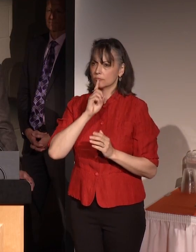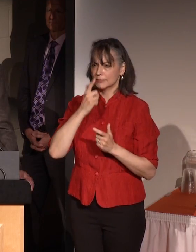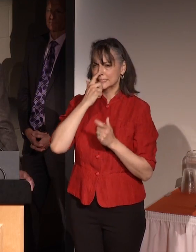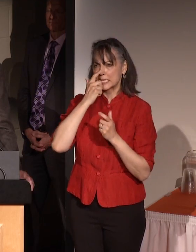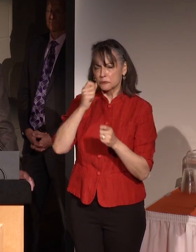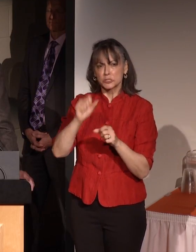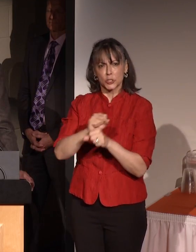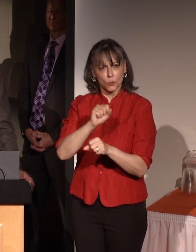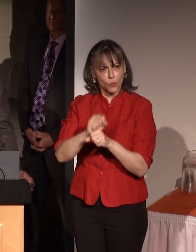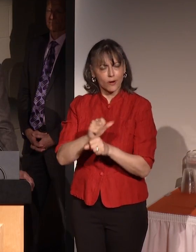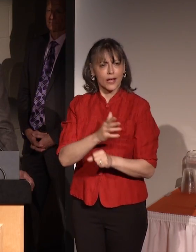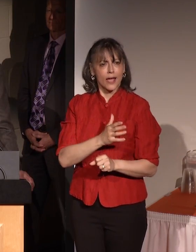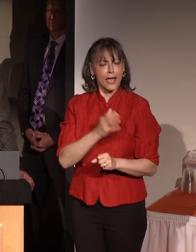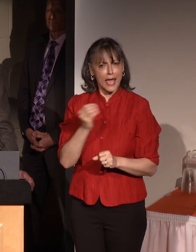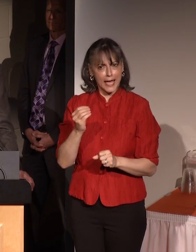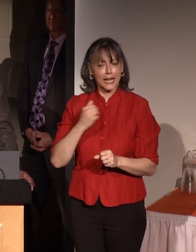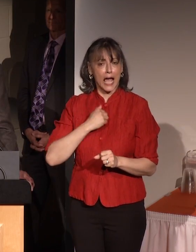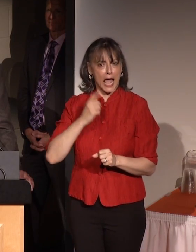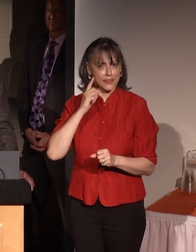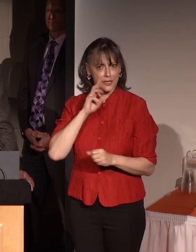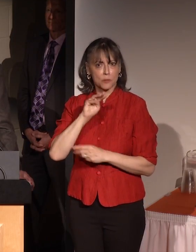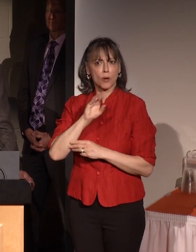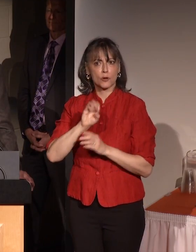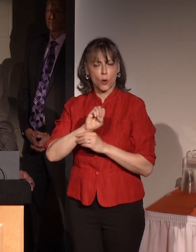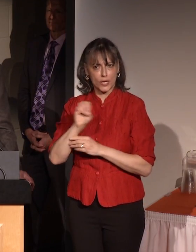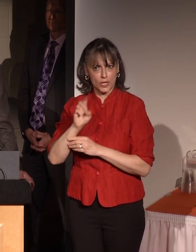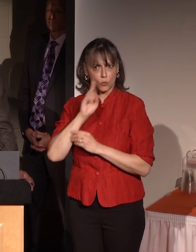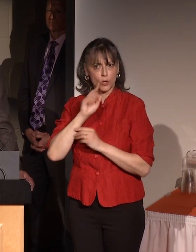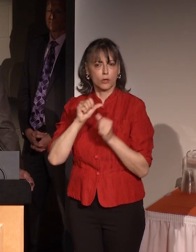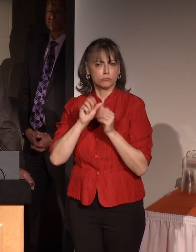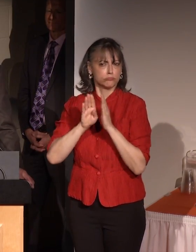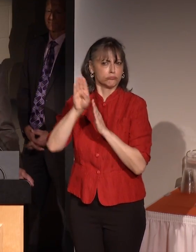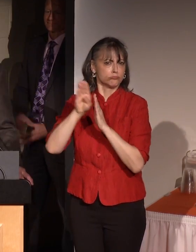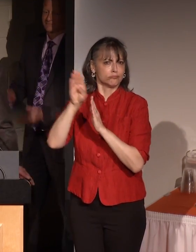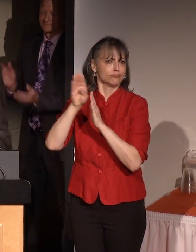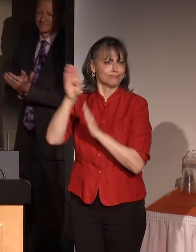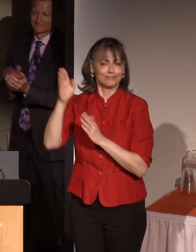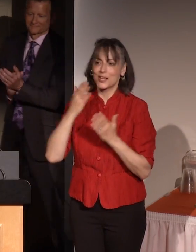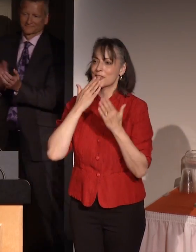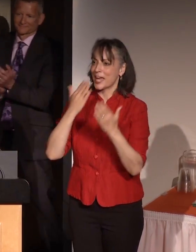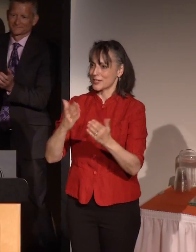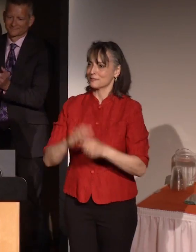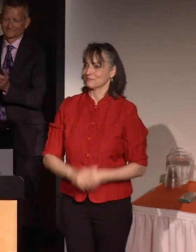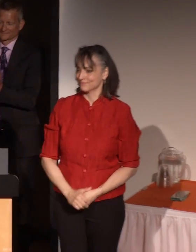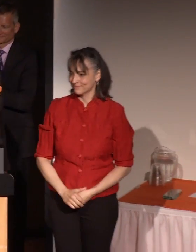and I think it will continue to do that. Thank you.